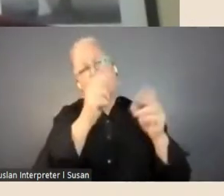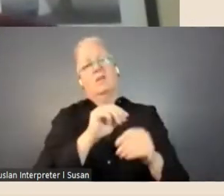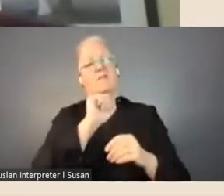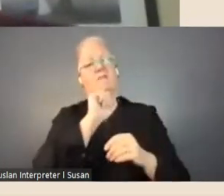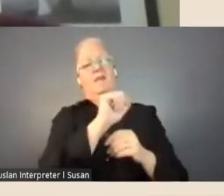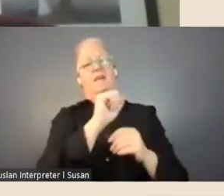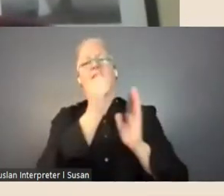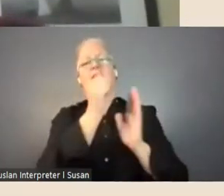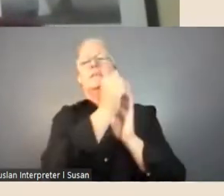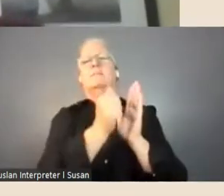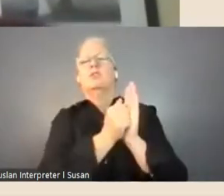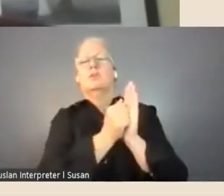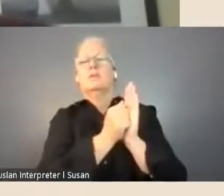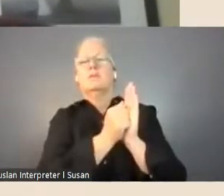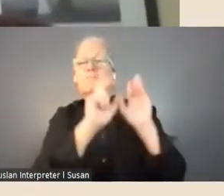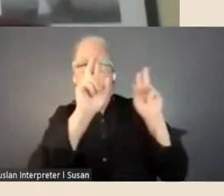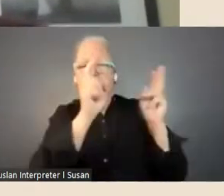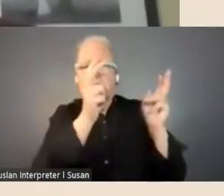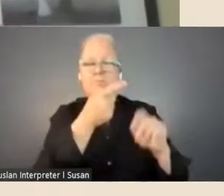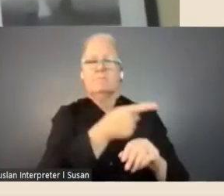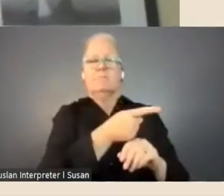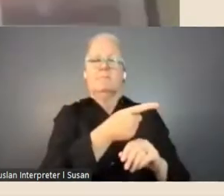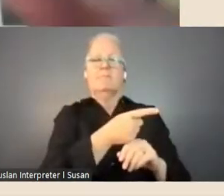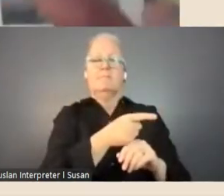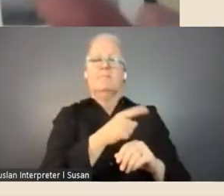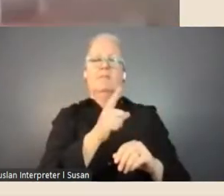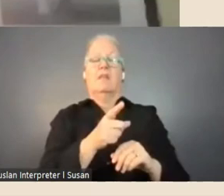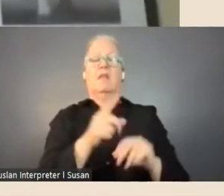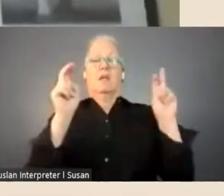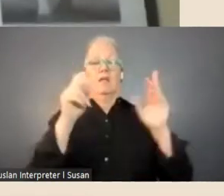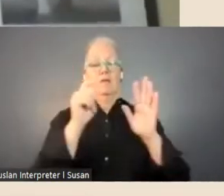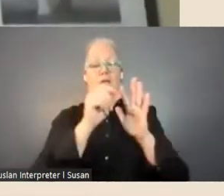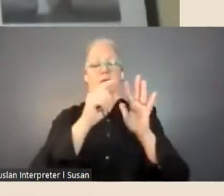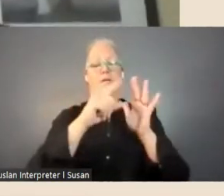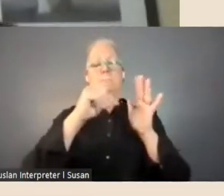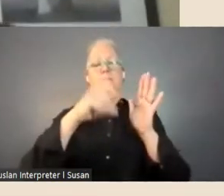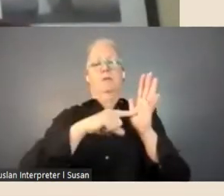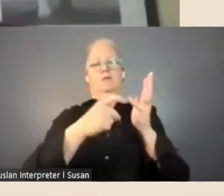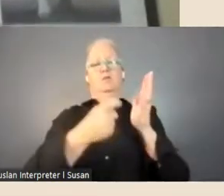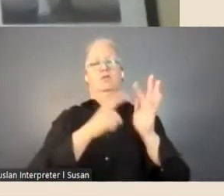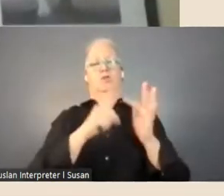that's the pictures collections that are, where it's an individual image, so it's a photograph, or